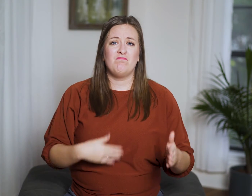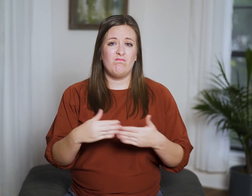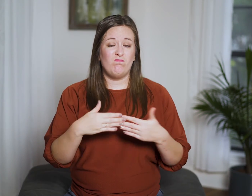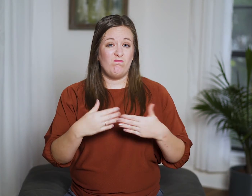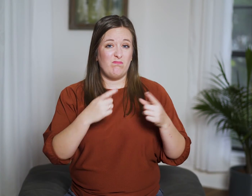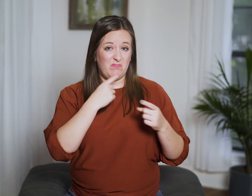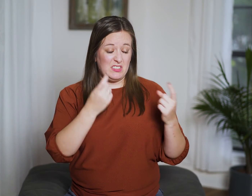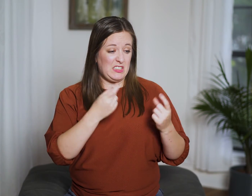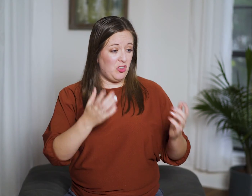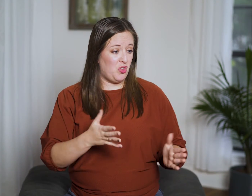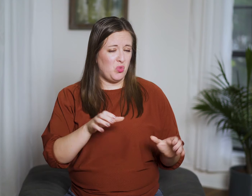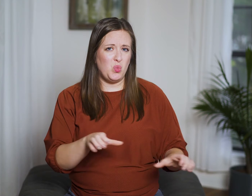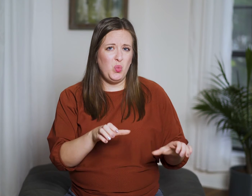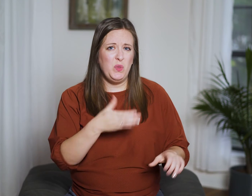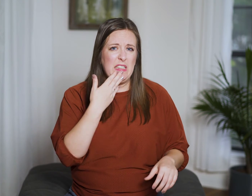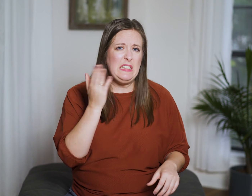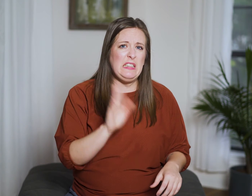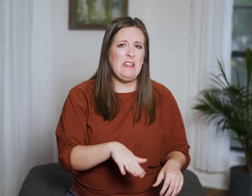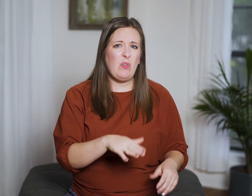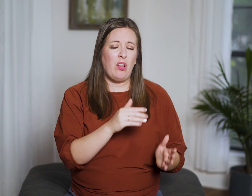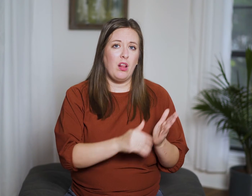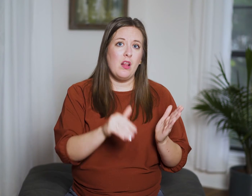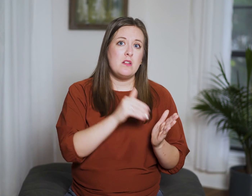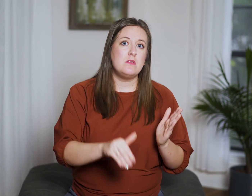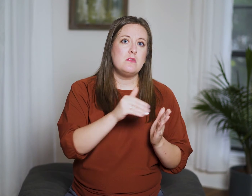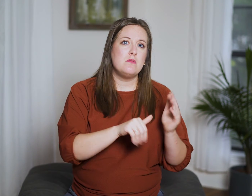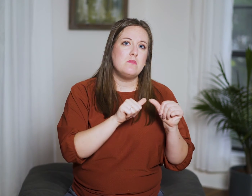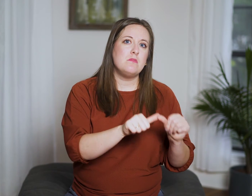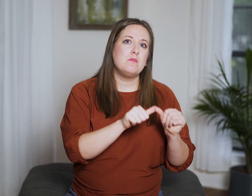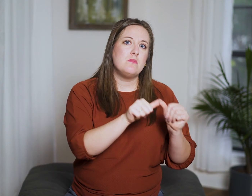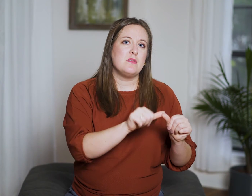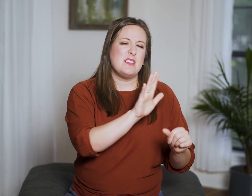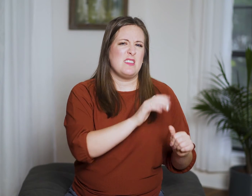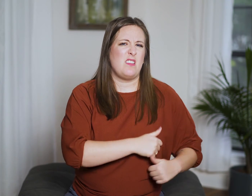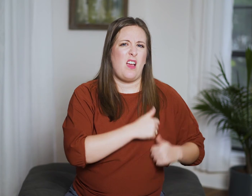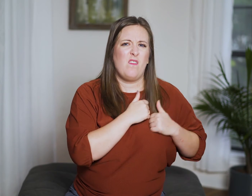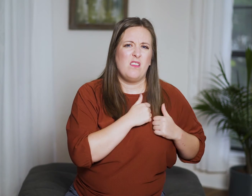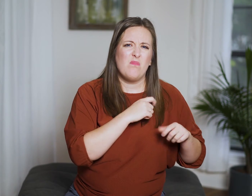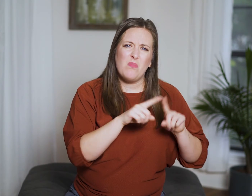“Though a sinner does evil a hundred times and prolongs his life,